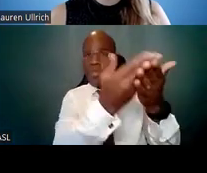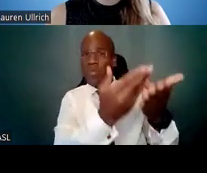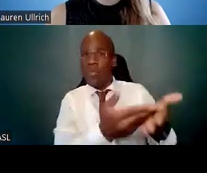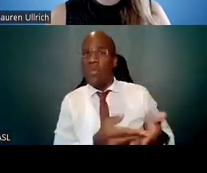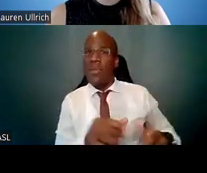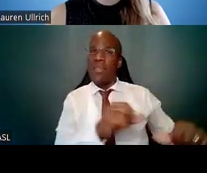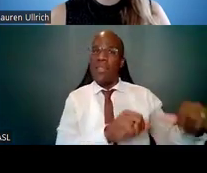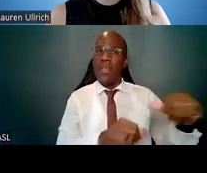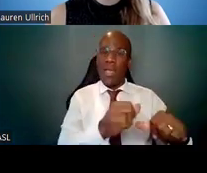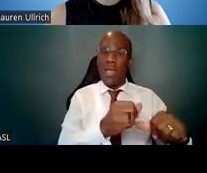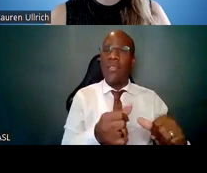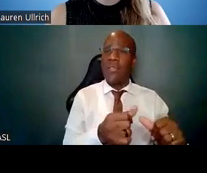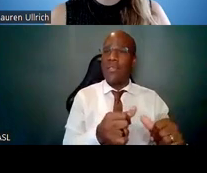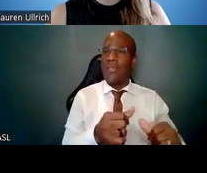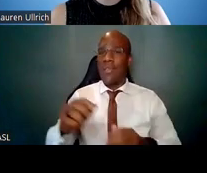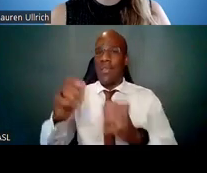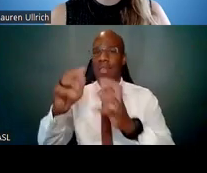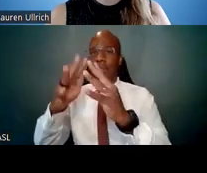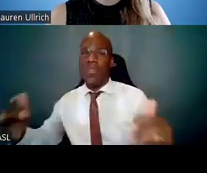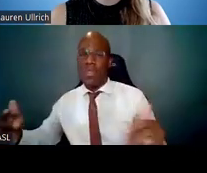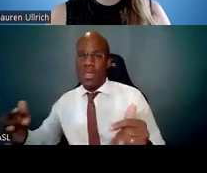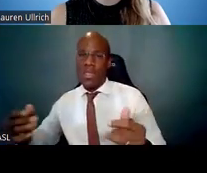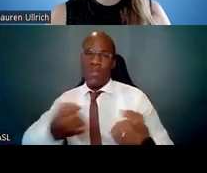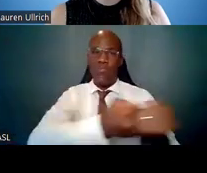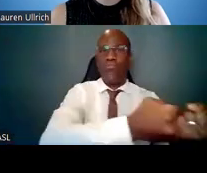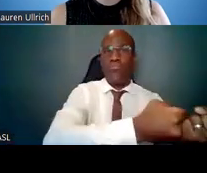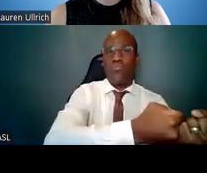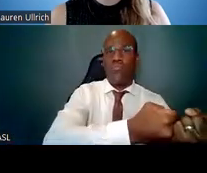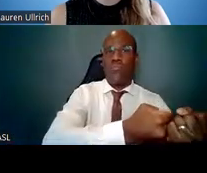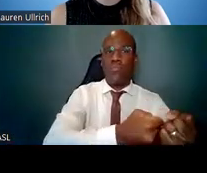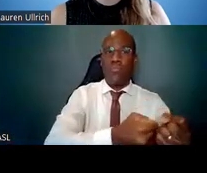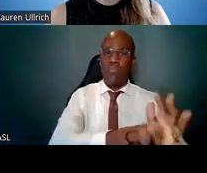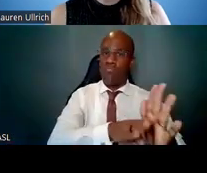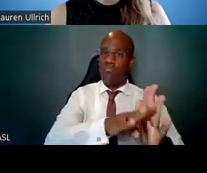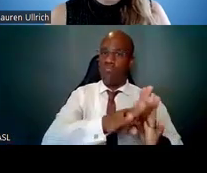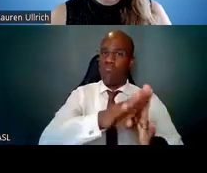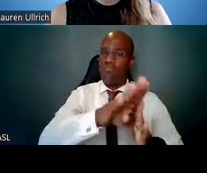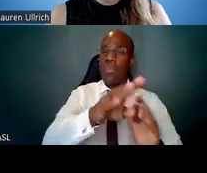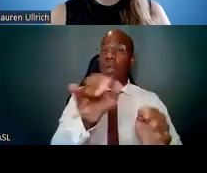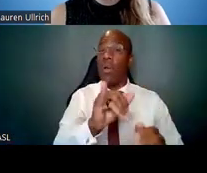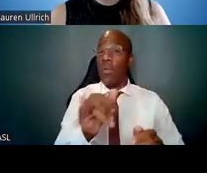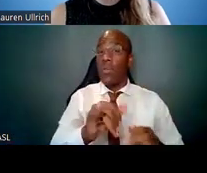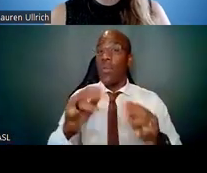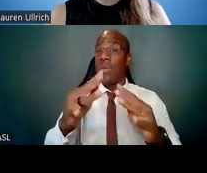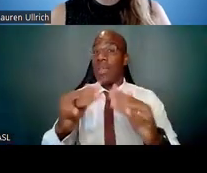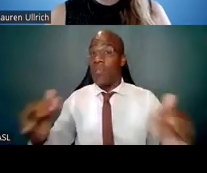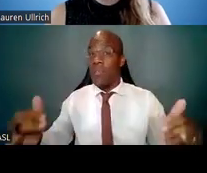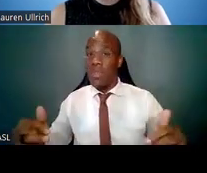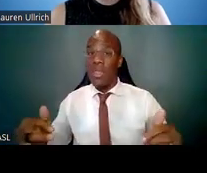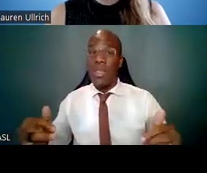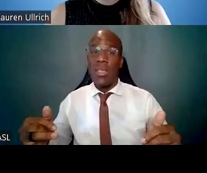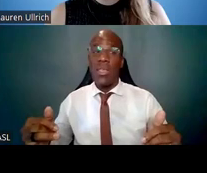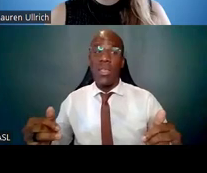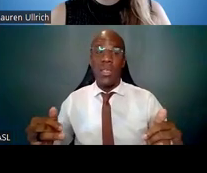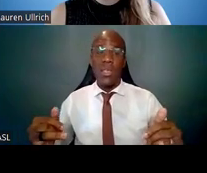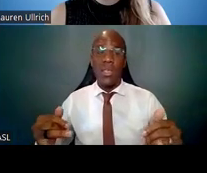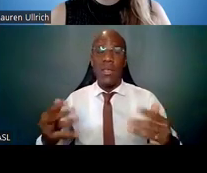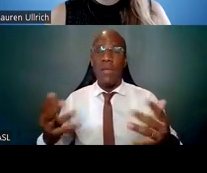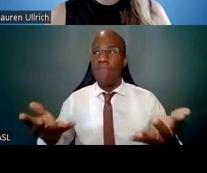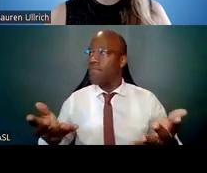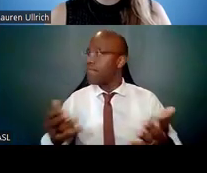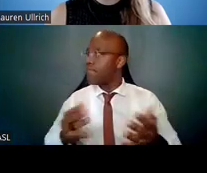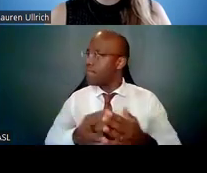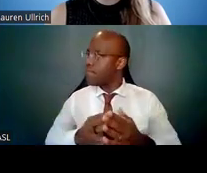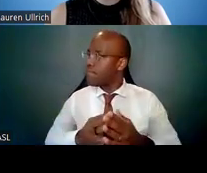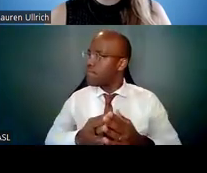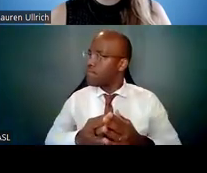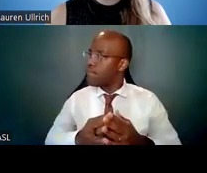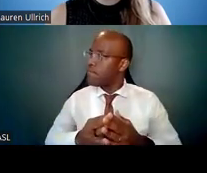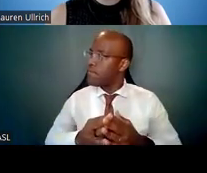and how diversity results in better